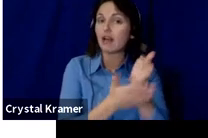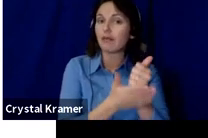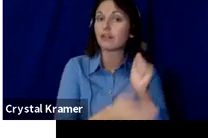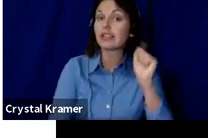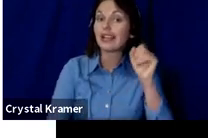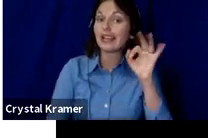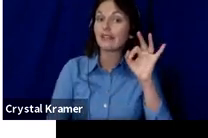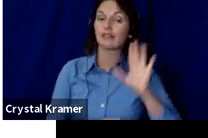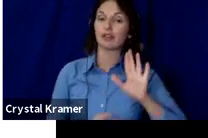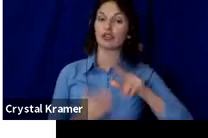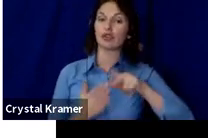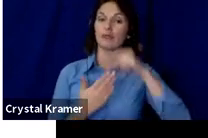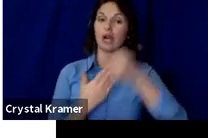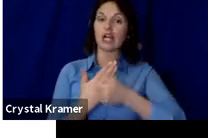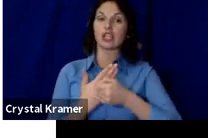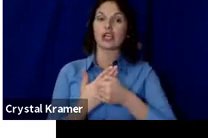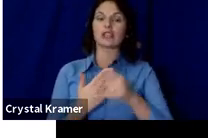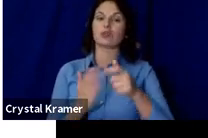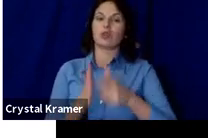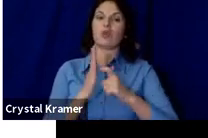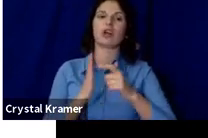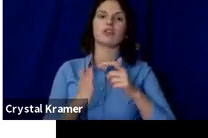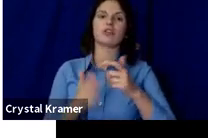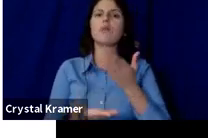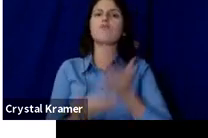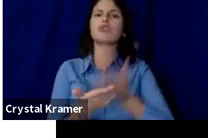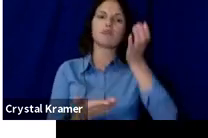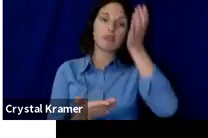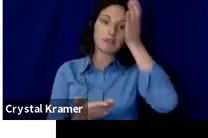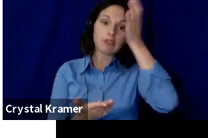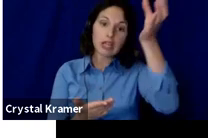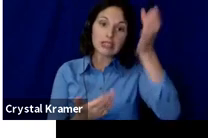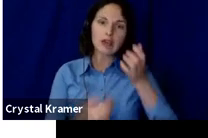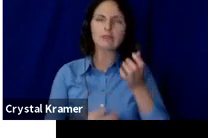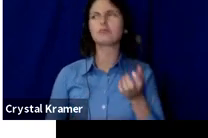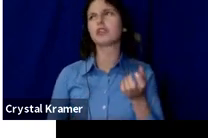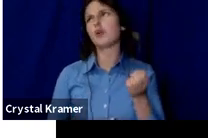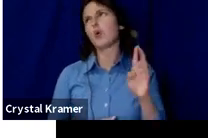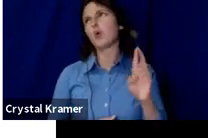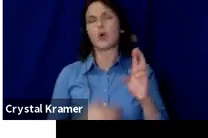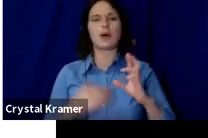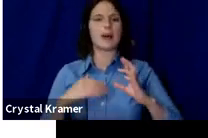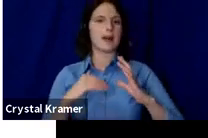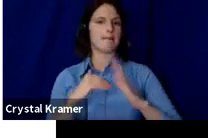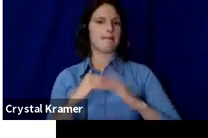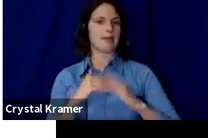a proof of concept or if it has something like what we call a minimum viable product.